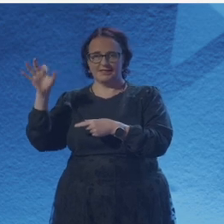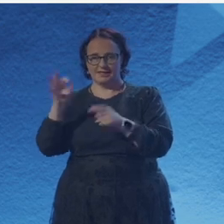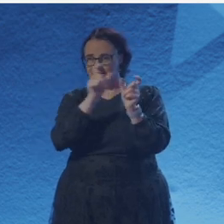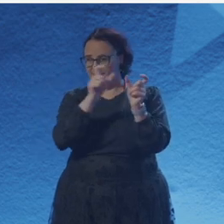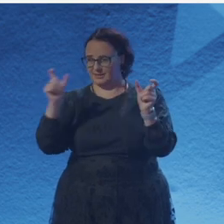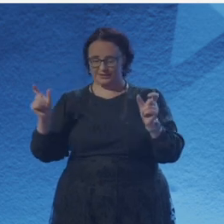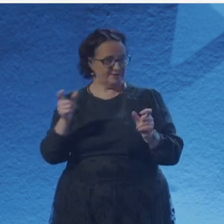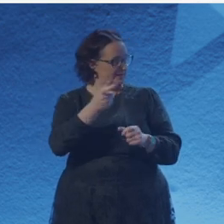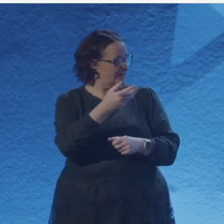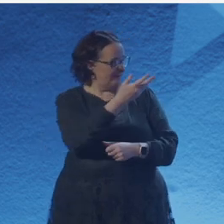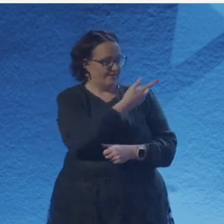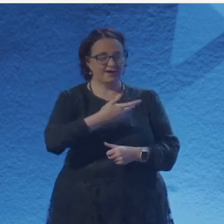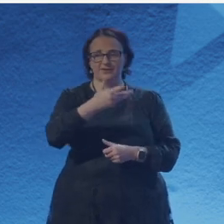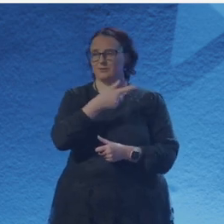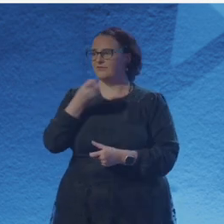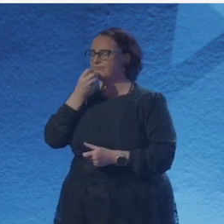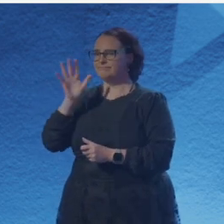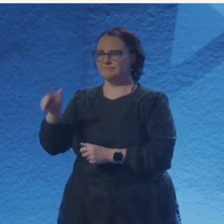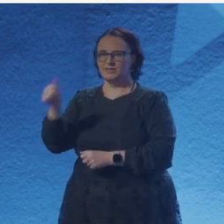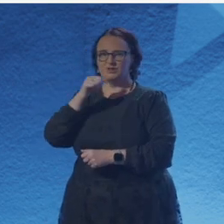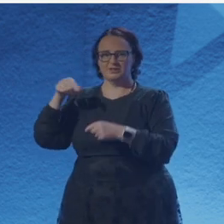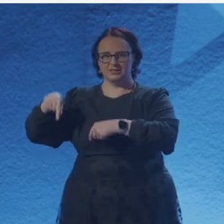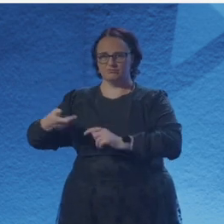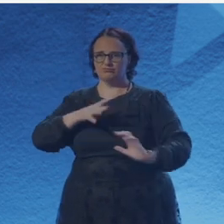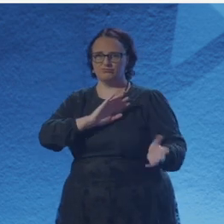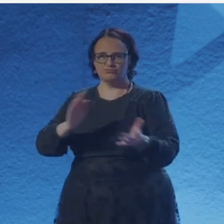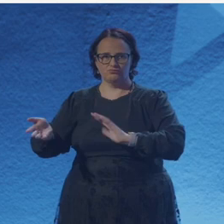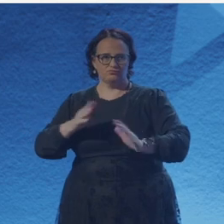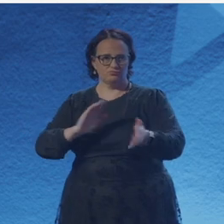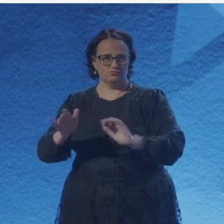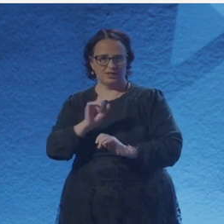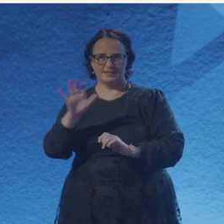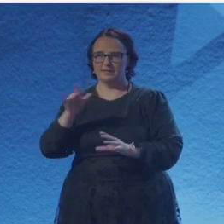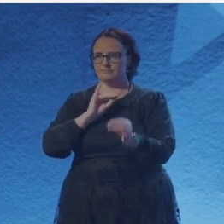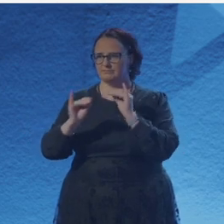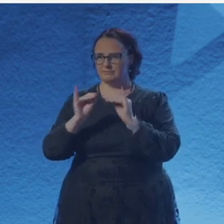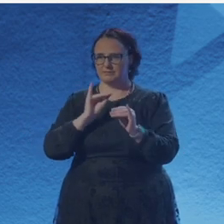by these wonderful poets, physicists, poet physicists, physicist poets,